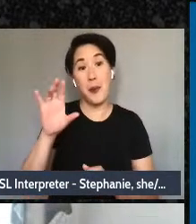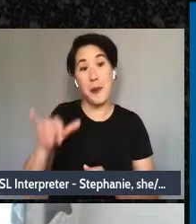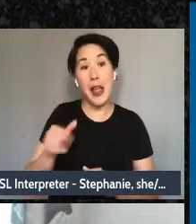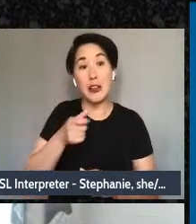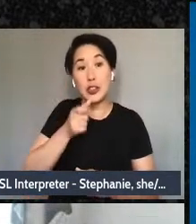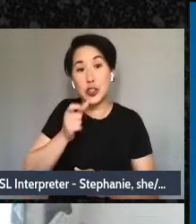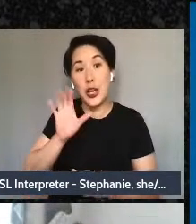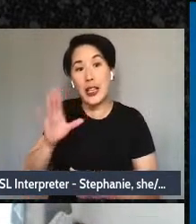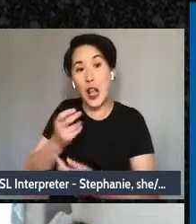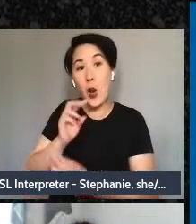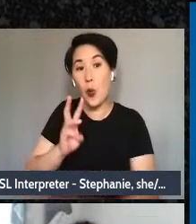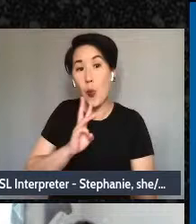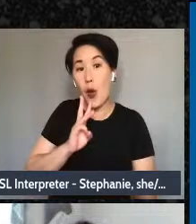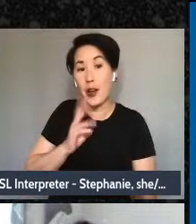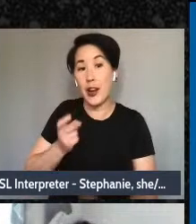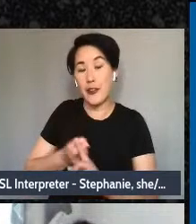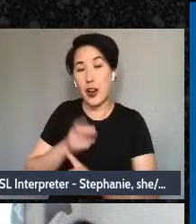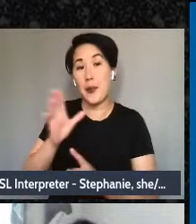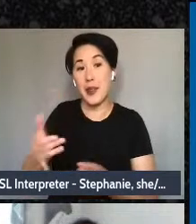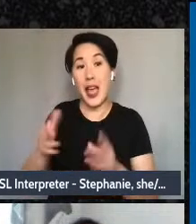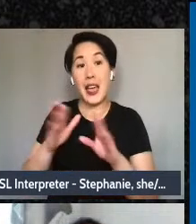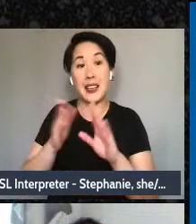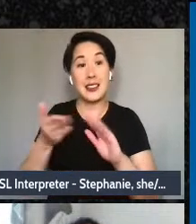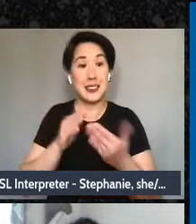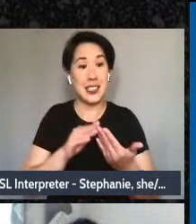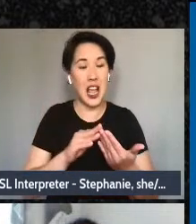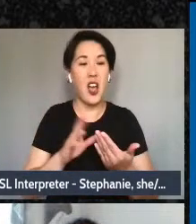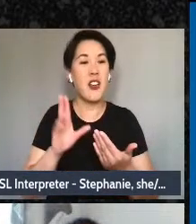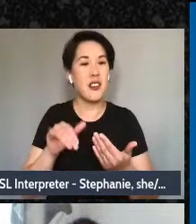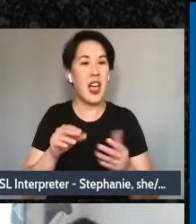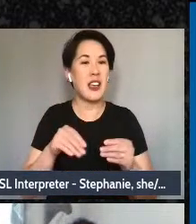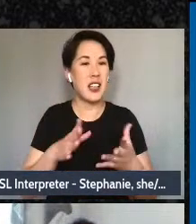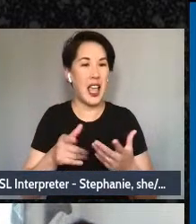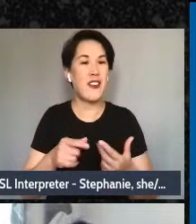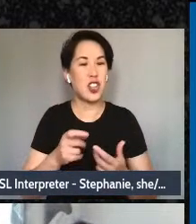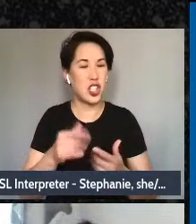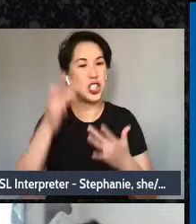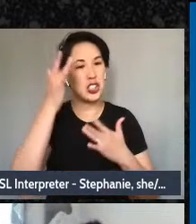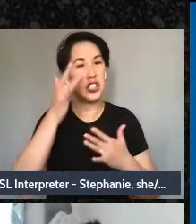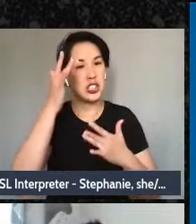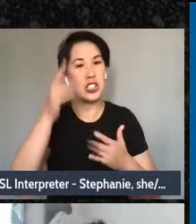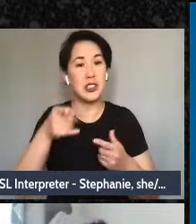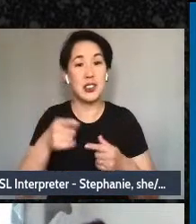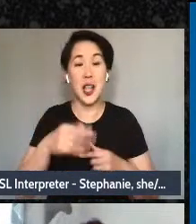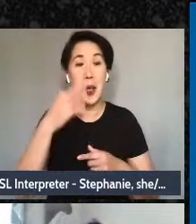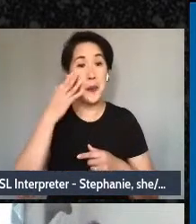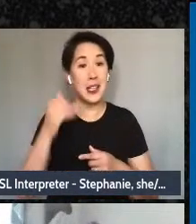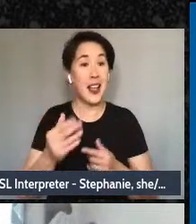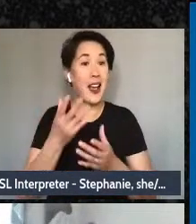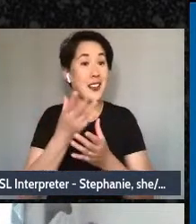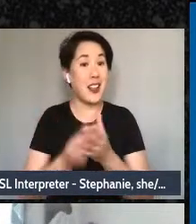Next slide, because of a lack of resources, Mary is not able to get the medical help she needs,